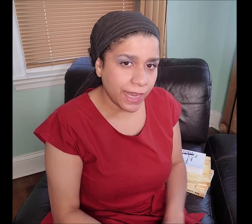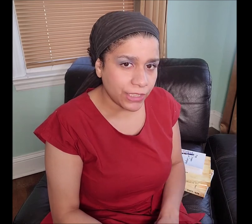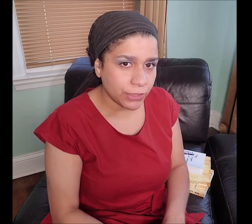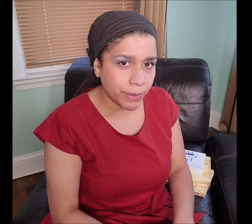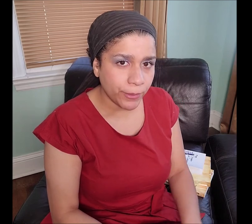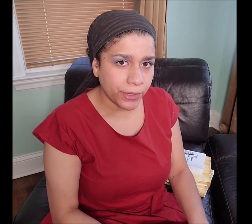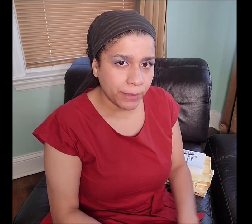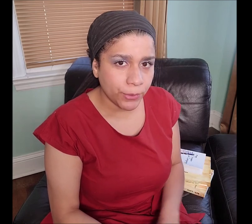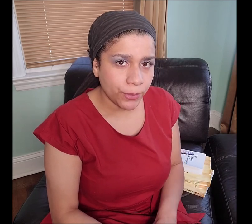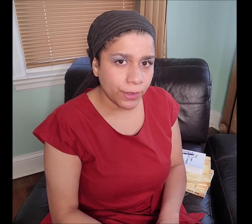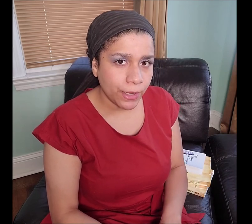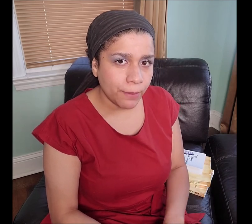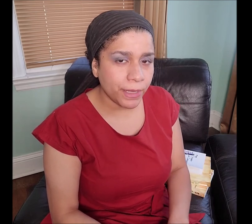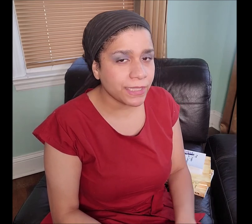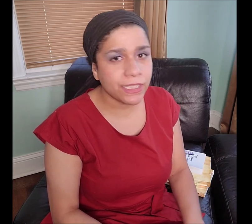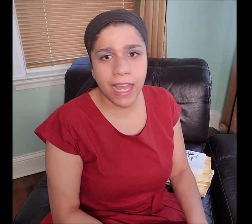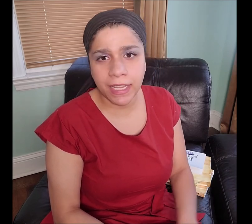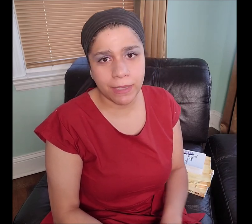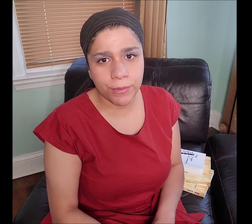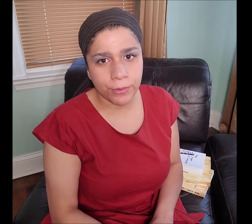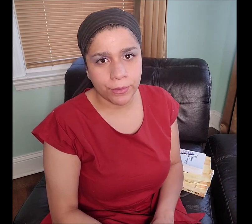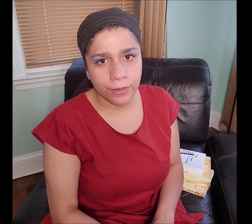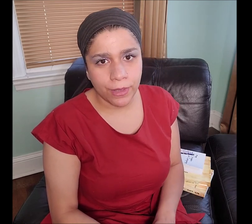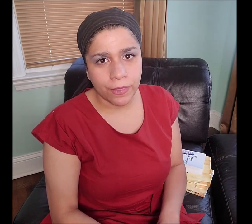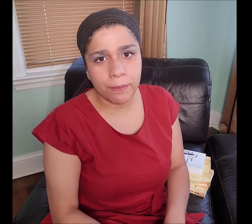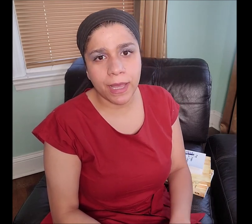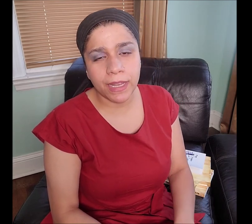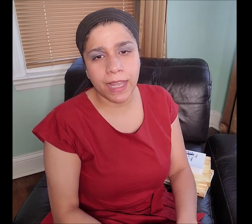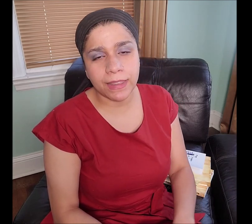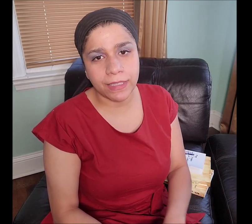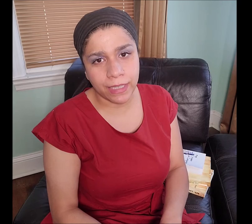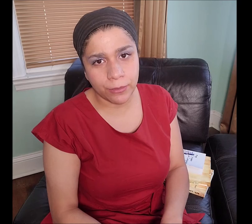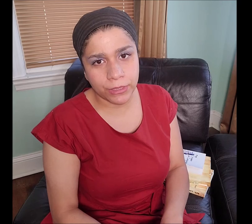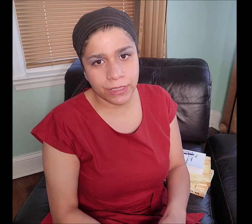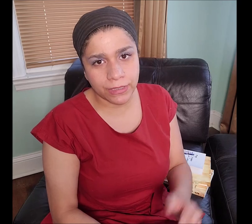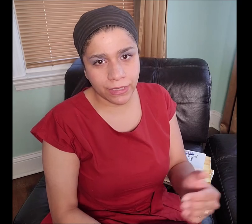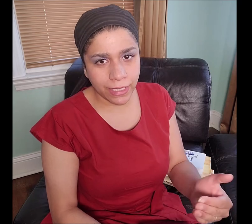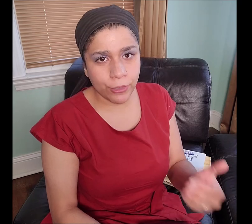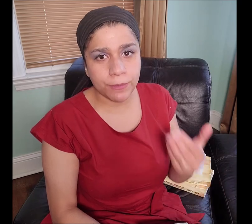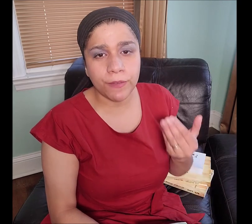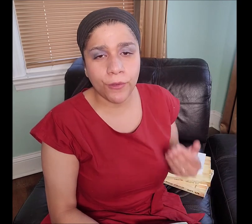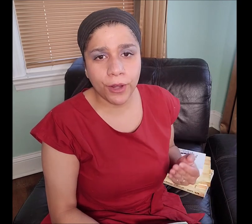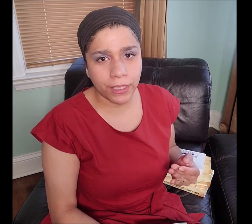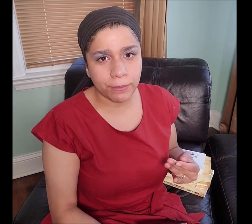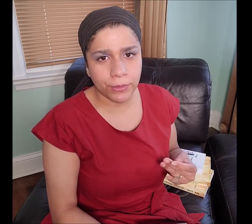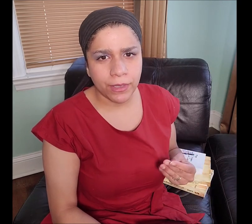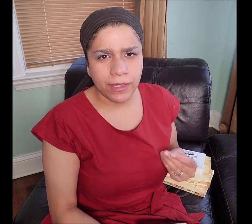Ancient Biblical Hebrew, but it's not Hebrew. The Manakahthey 𐤌𐤍𐤇𐤕𐤉 language is the language before Hebrew.